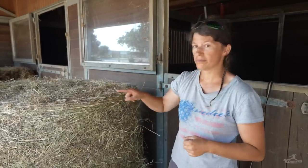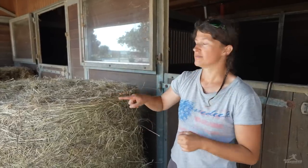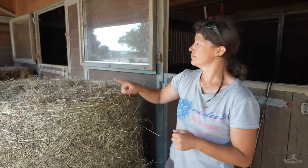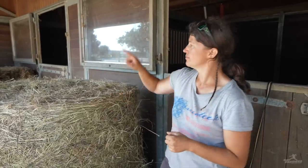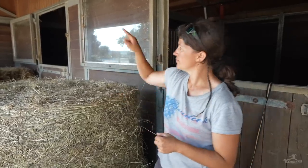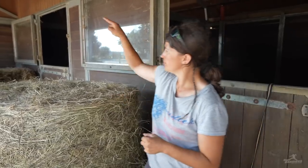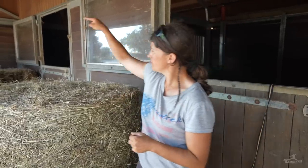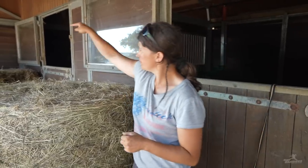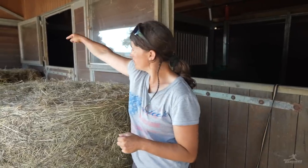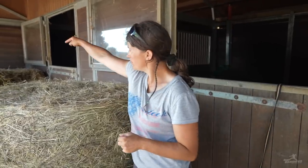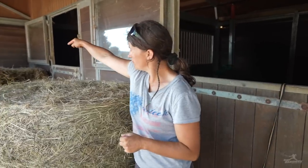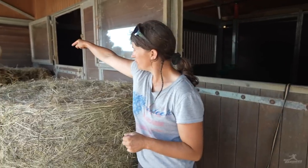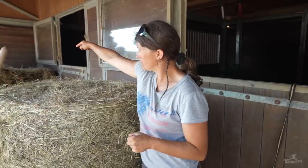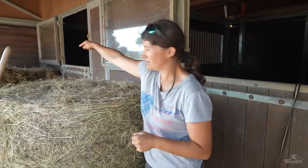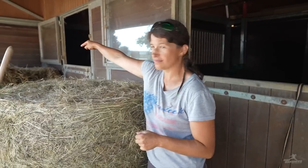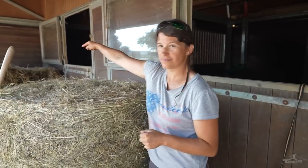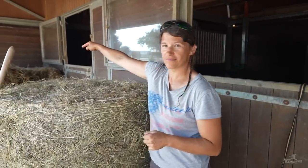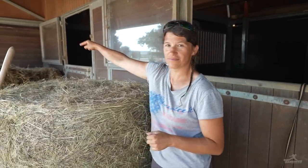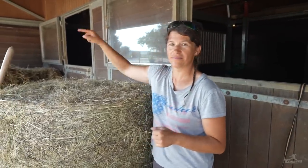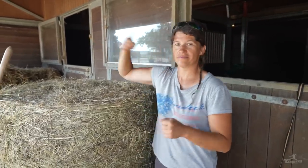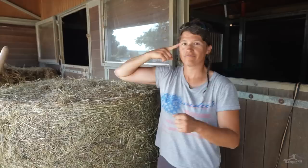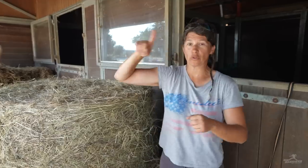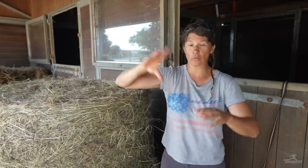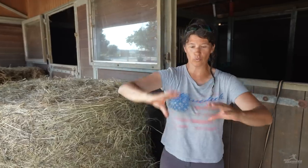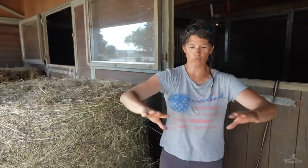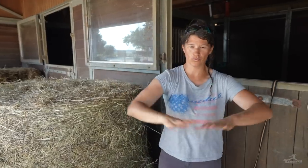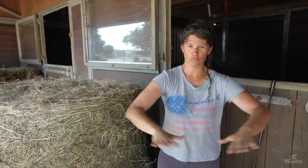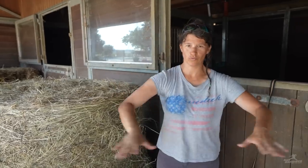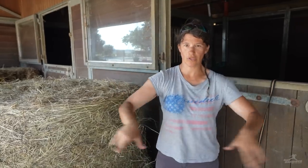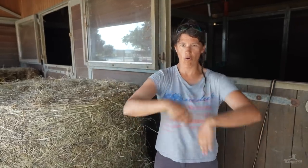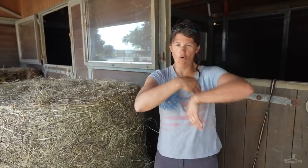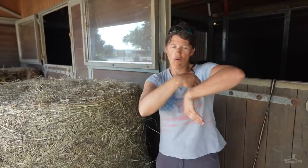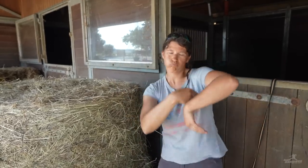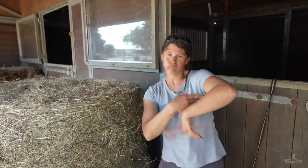And over there is hay for bedding,